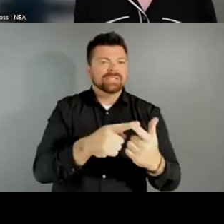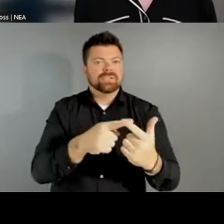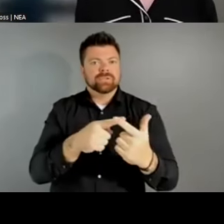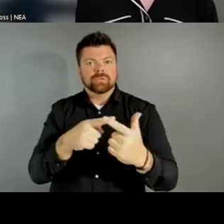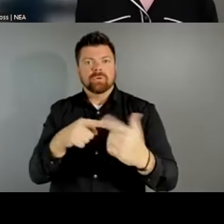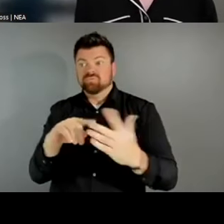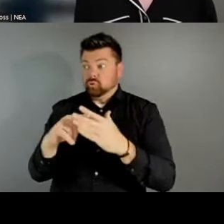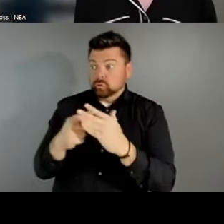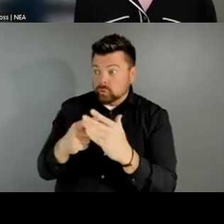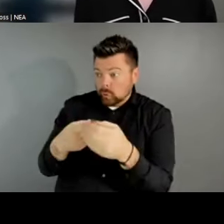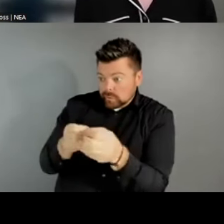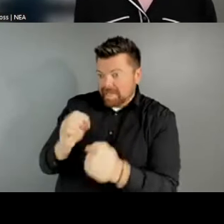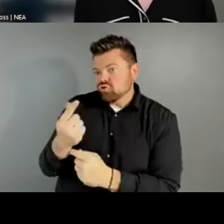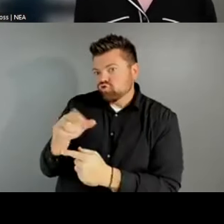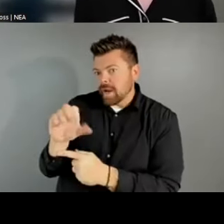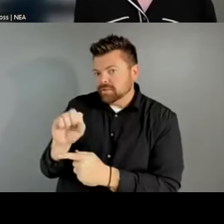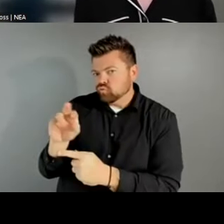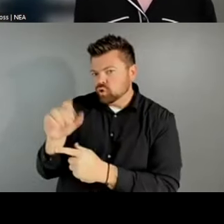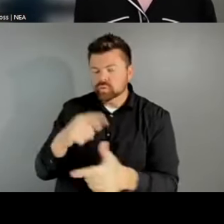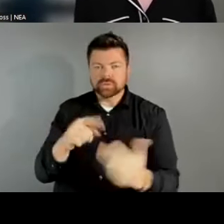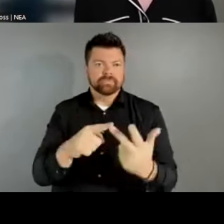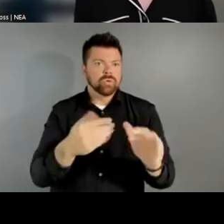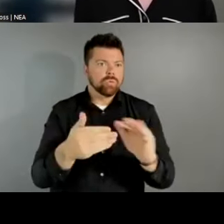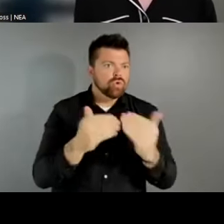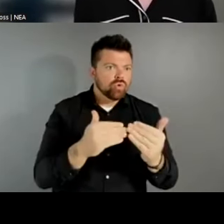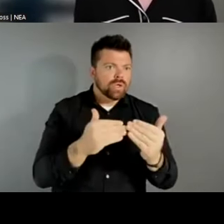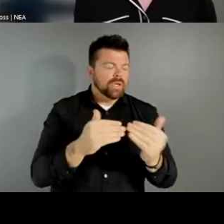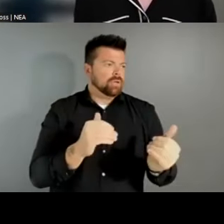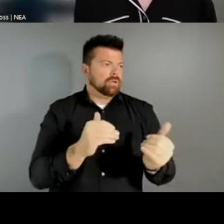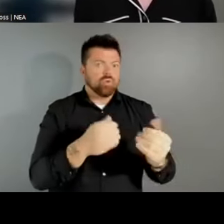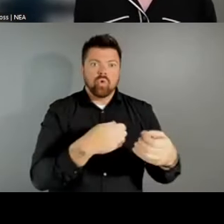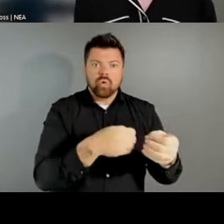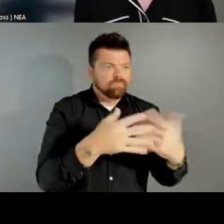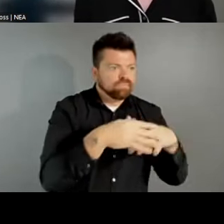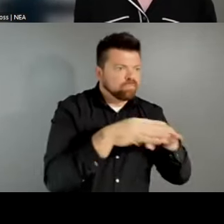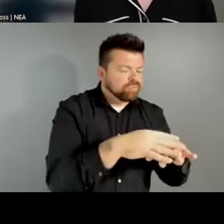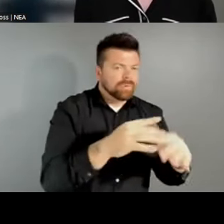community workers and community organizers. That advocacy is intergovernmental. They're talking to